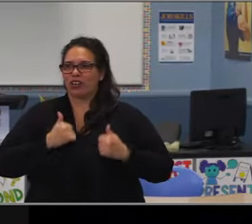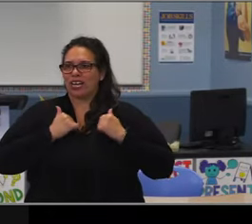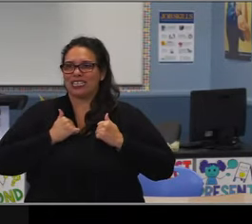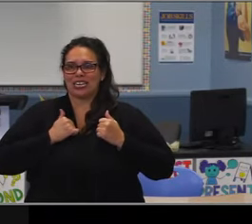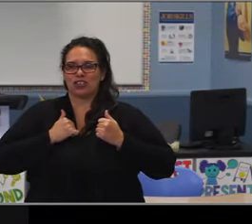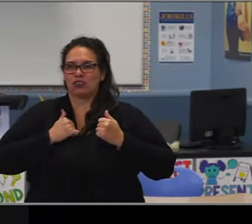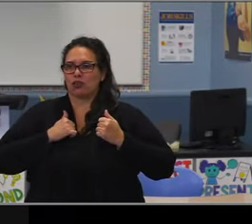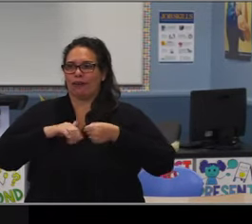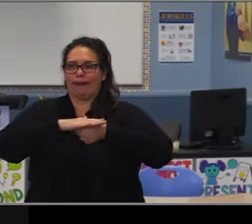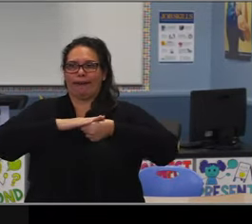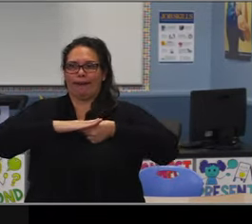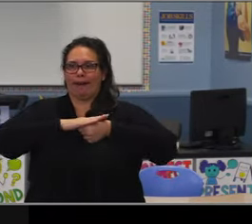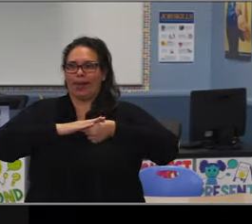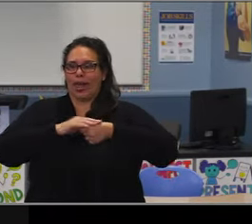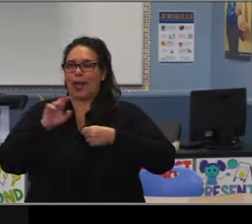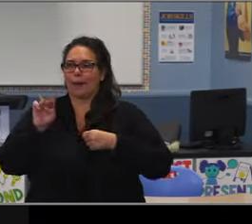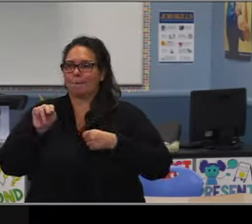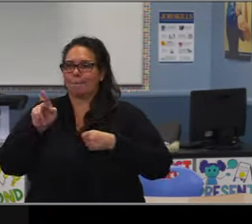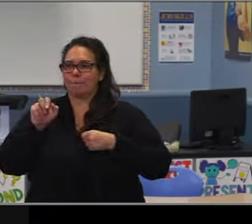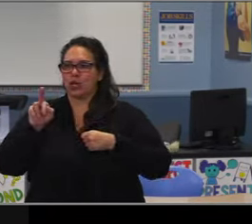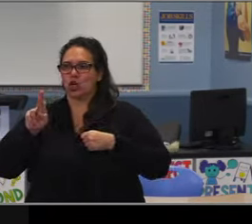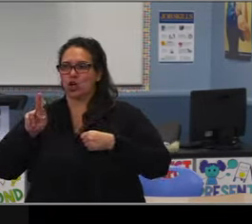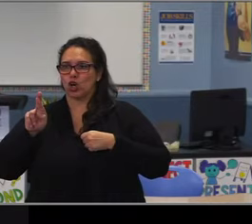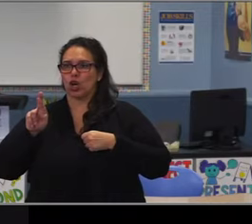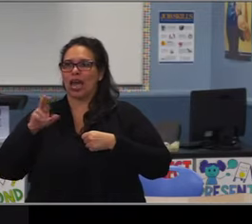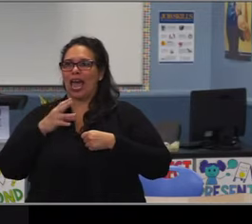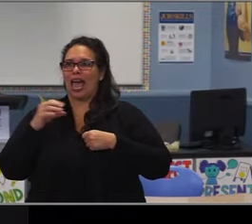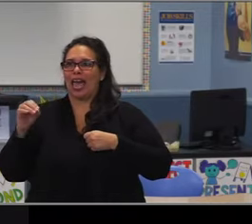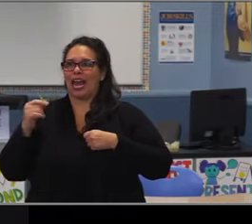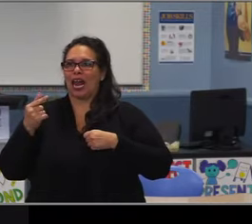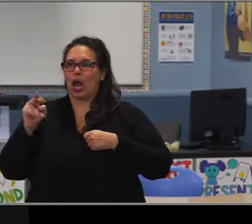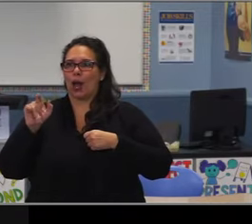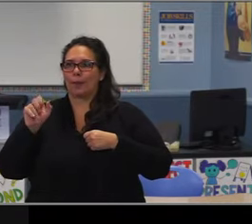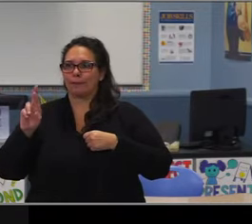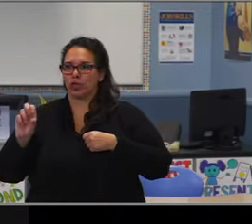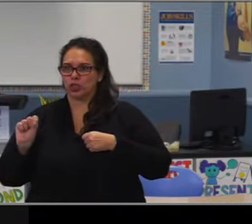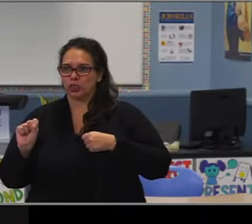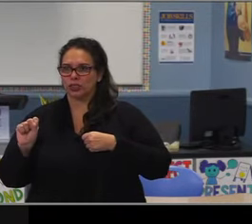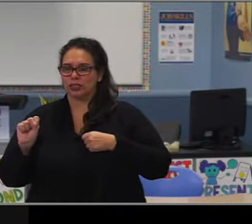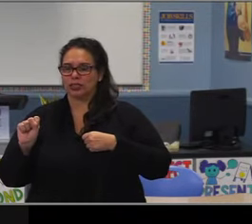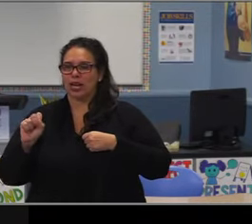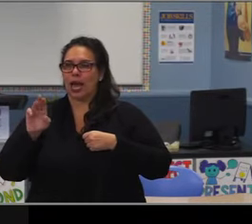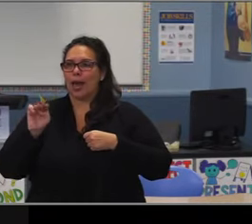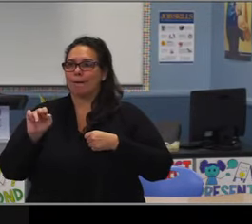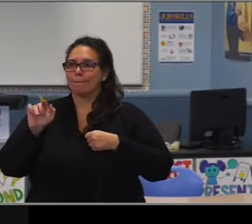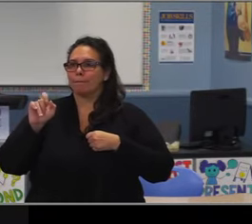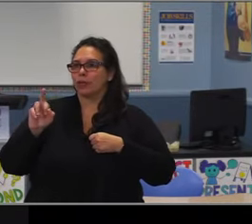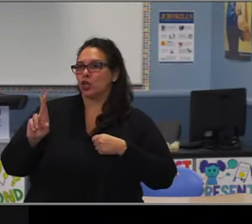And then likewise, in math on the next slide, you see the exact same five years of data.